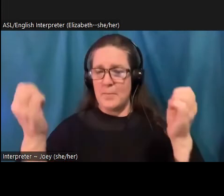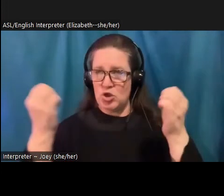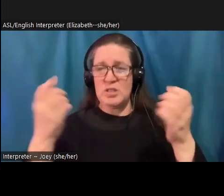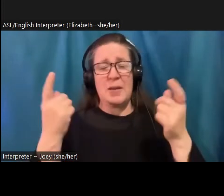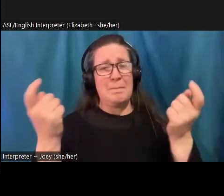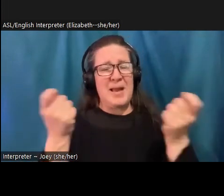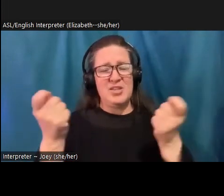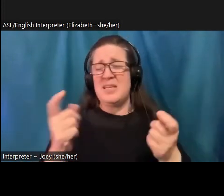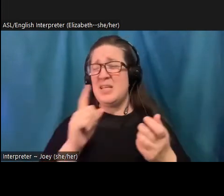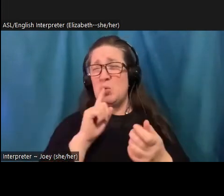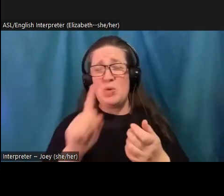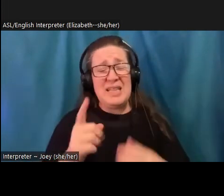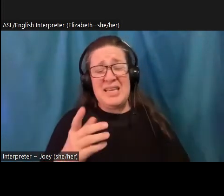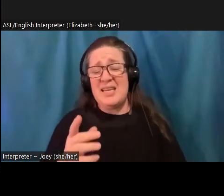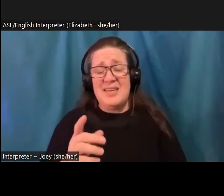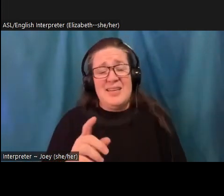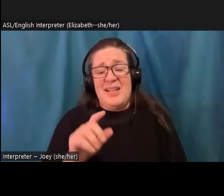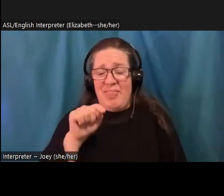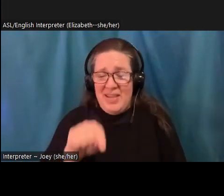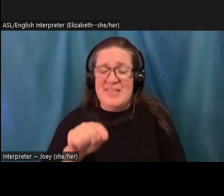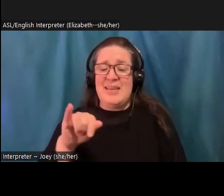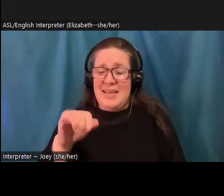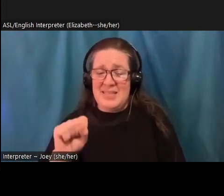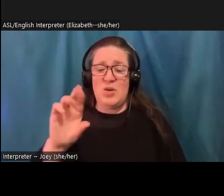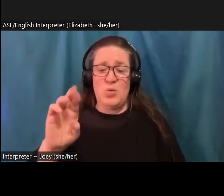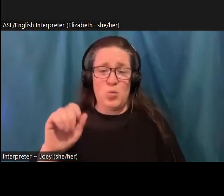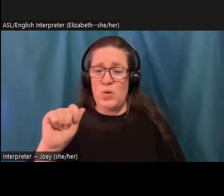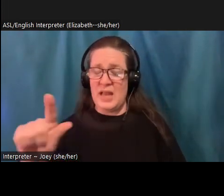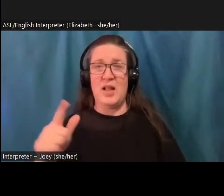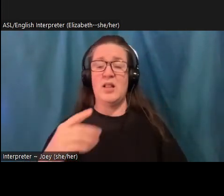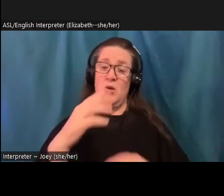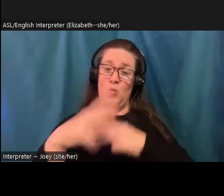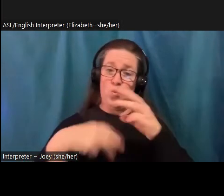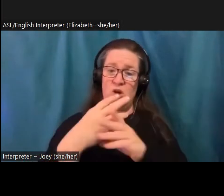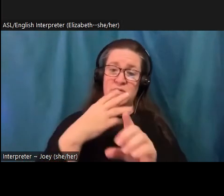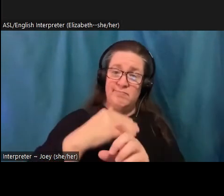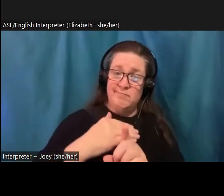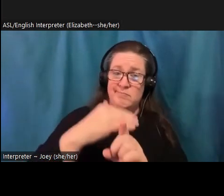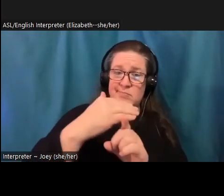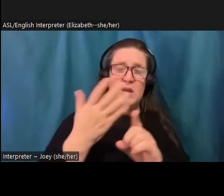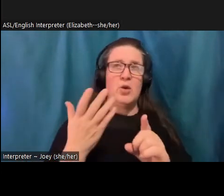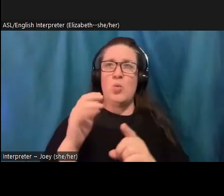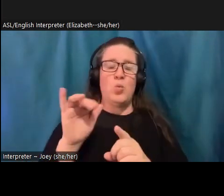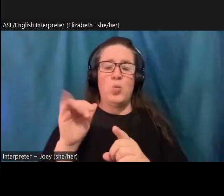not going to go away? That's just my question. How do we how do we get academia to come over here? How do we get these young